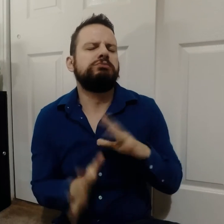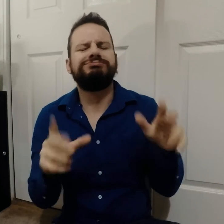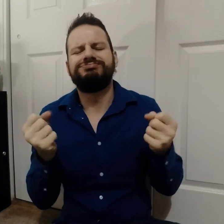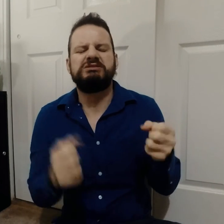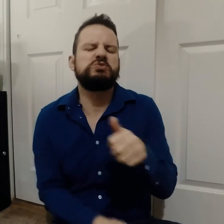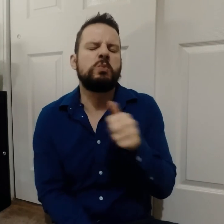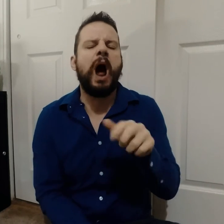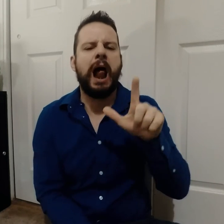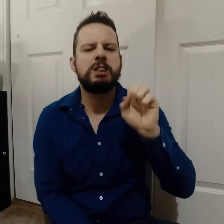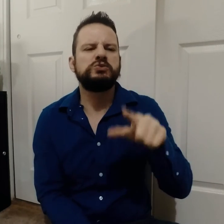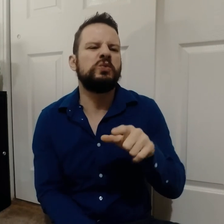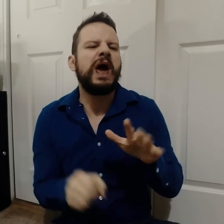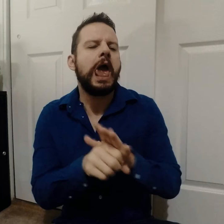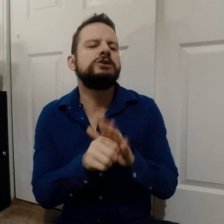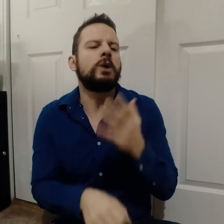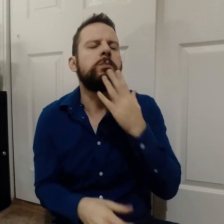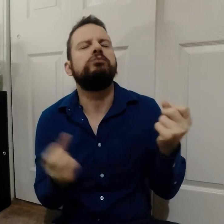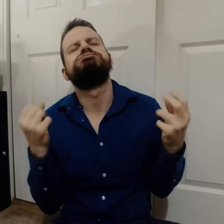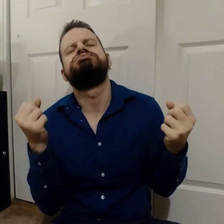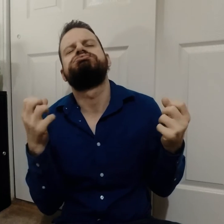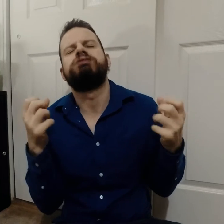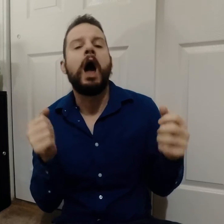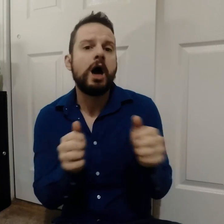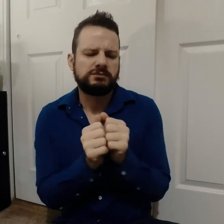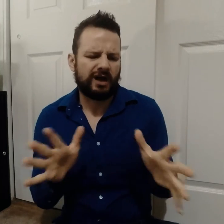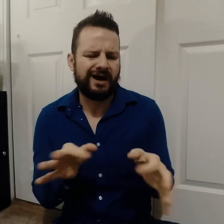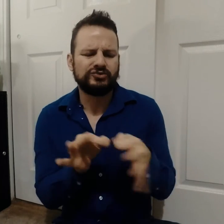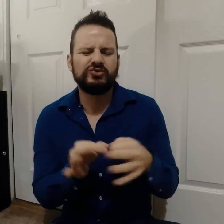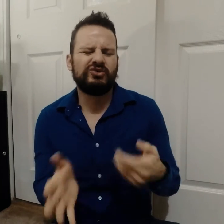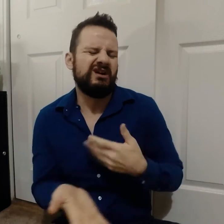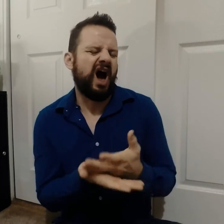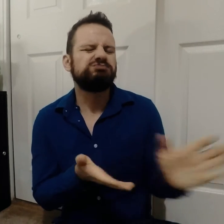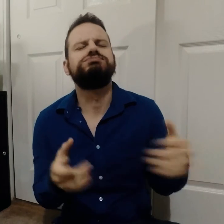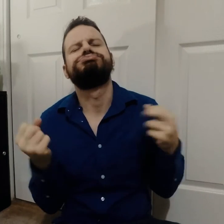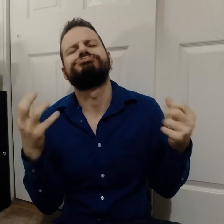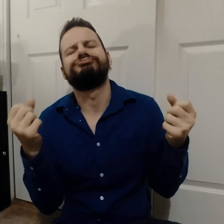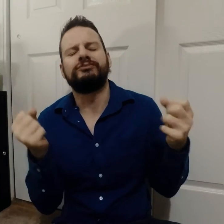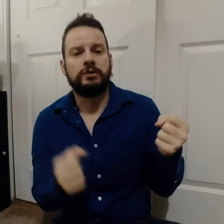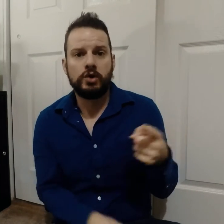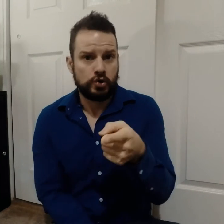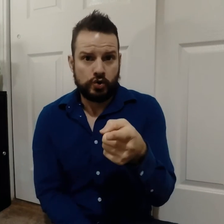only LSQ will do and it's good enough without captions... I'm going to exlude them...